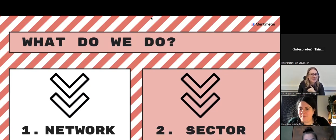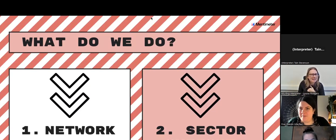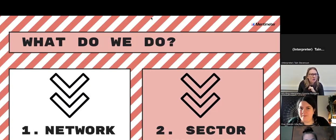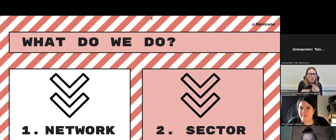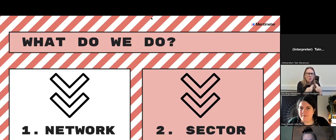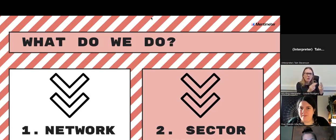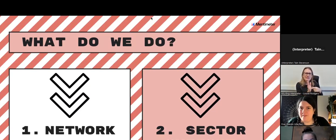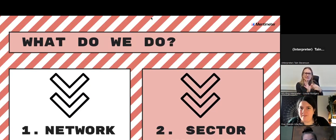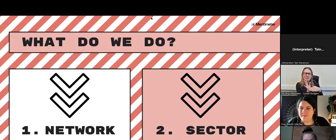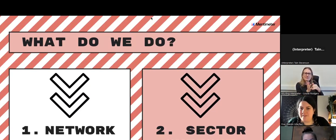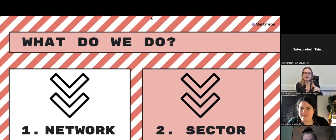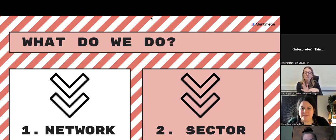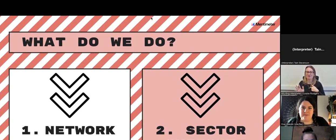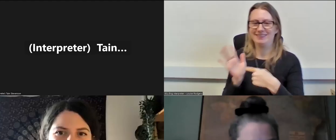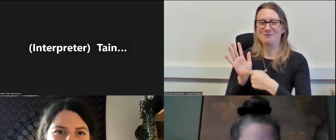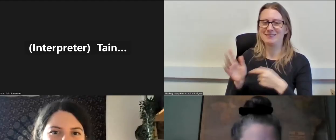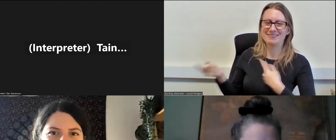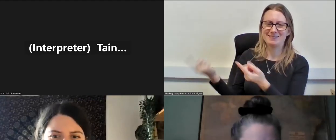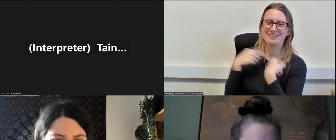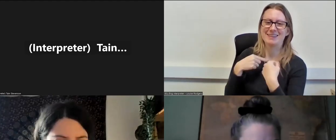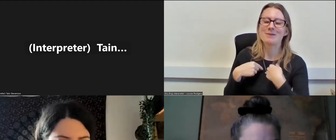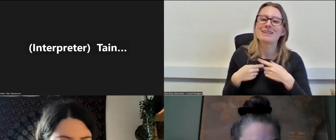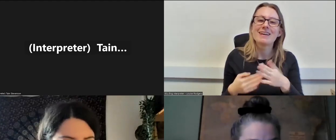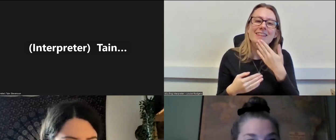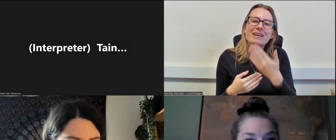It's back to me! Thank you so much. It's so interesting going back through those